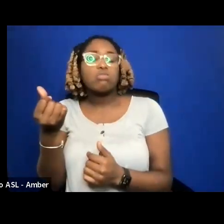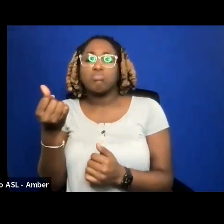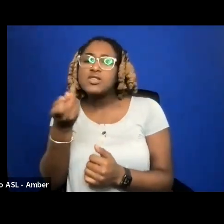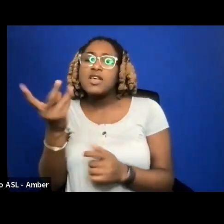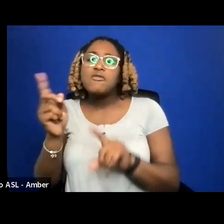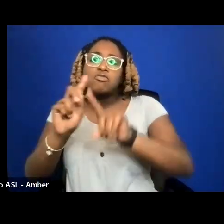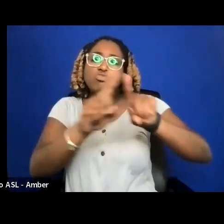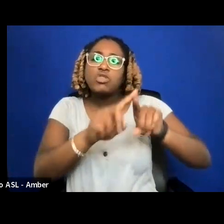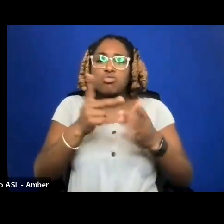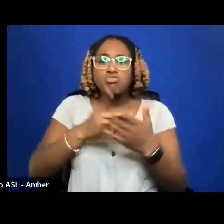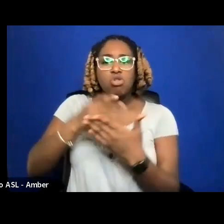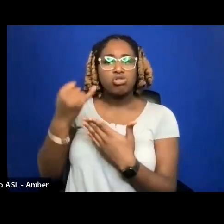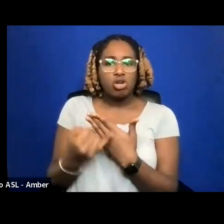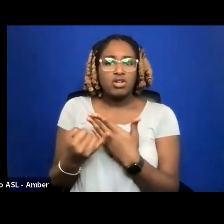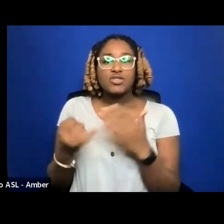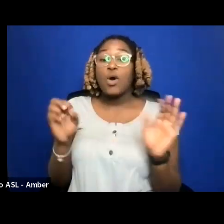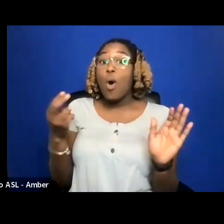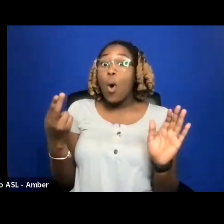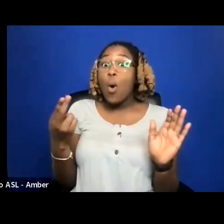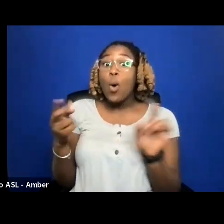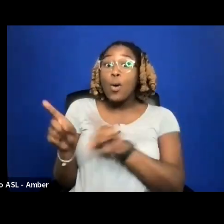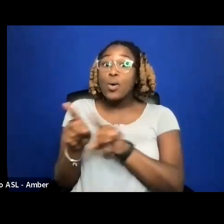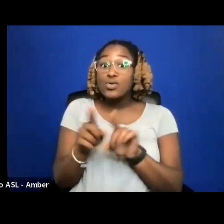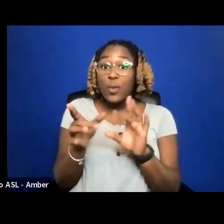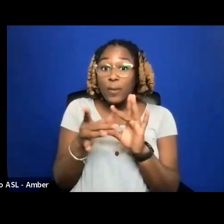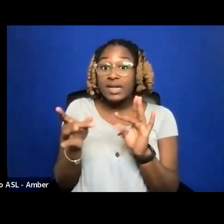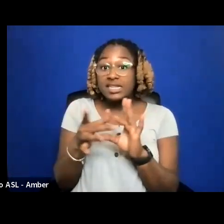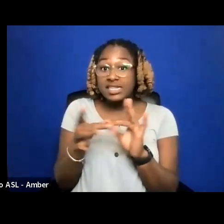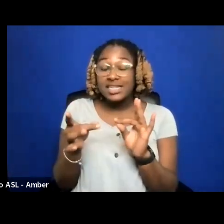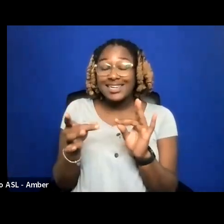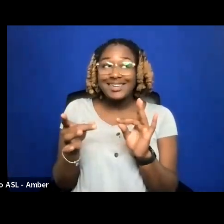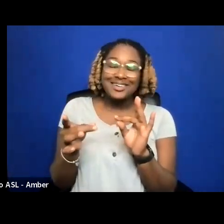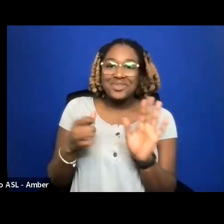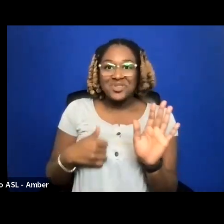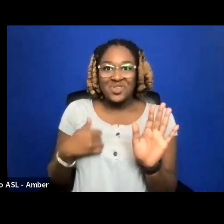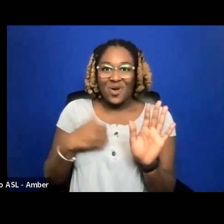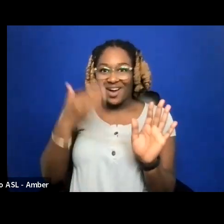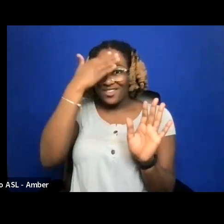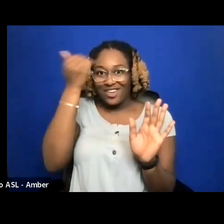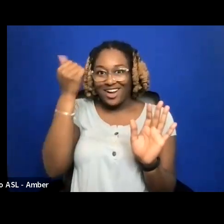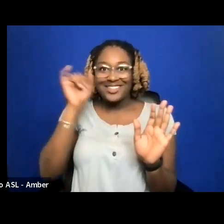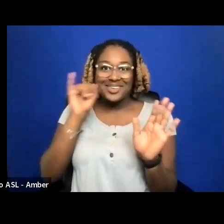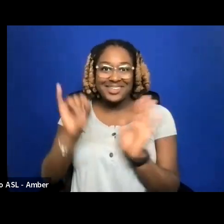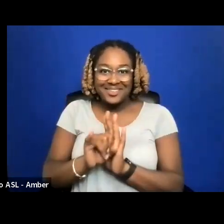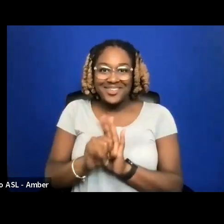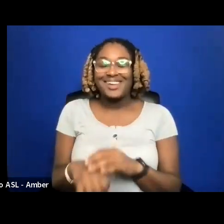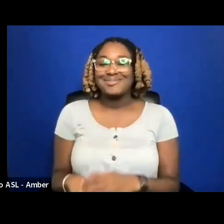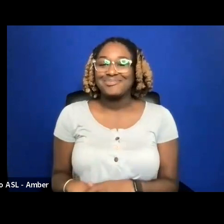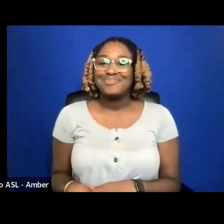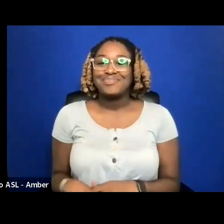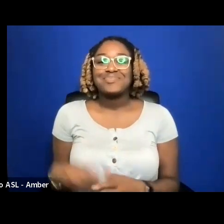I SHOULD ALSO MENTION THAT -- I FORGOT TO IDENTIFY.